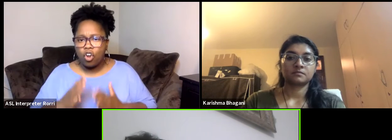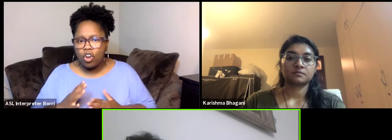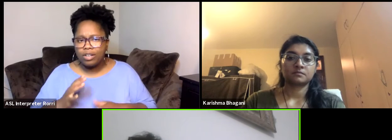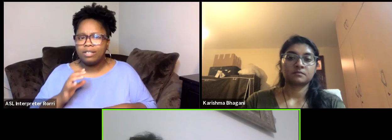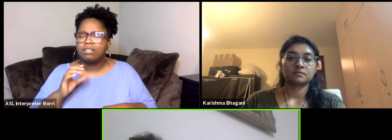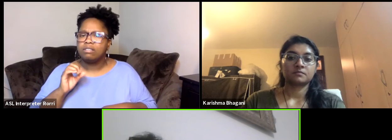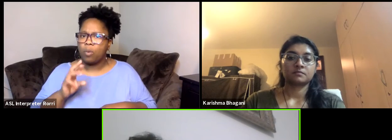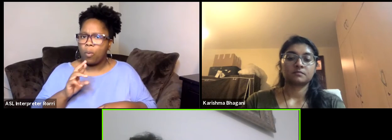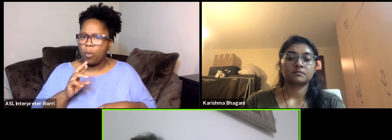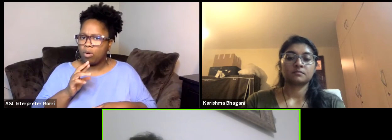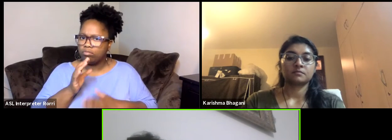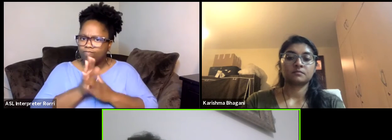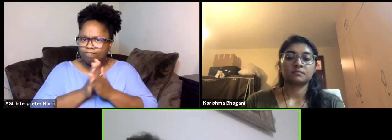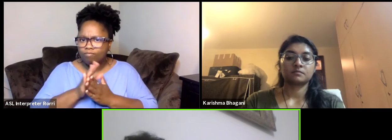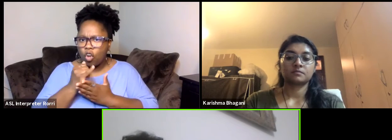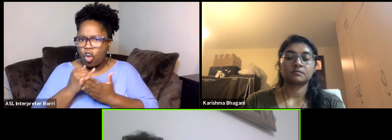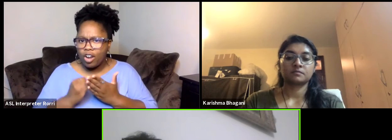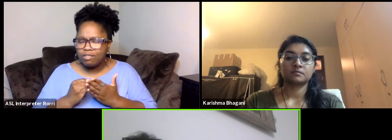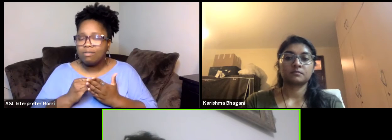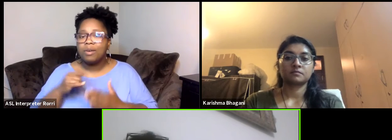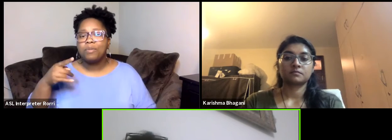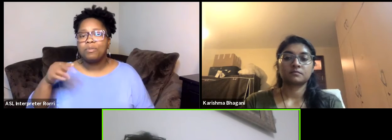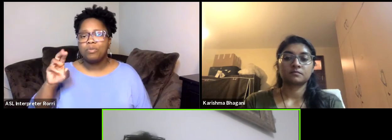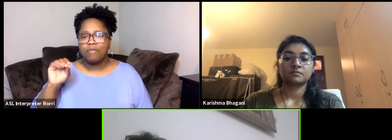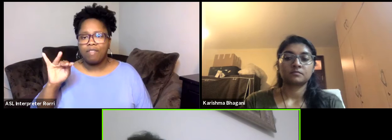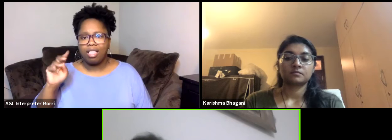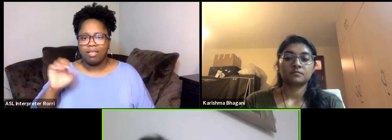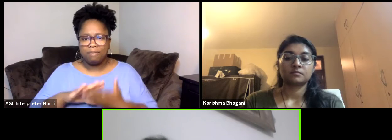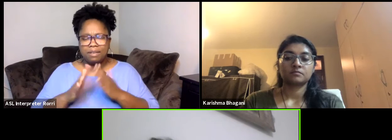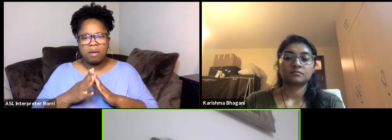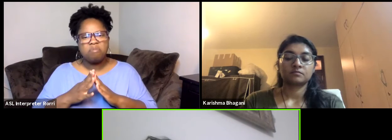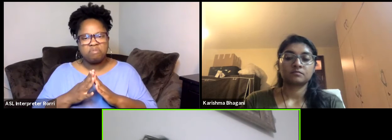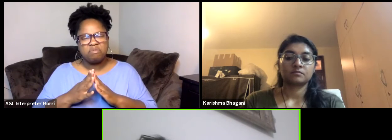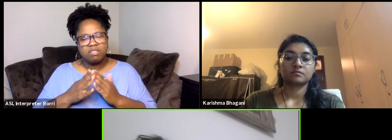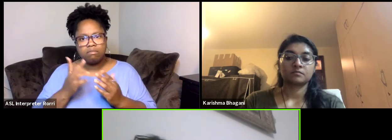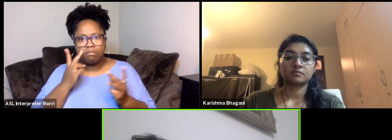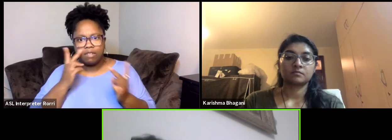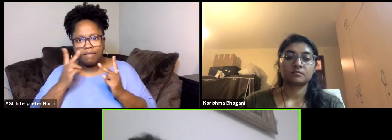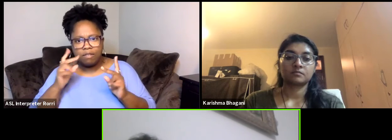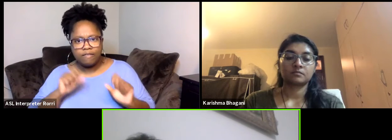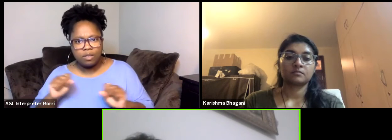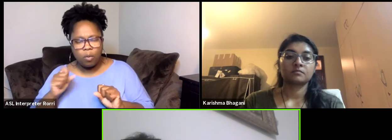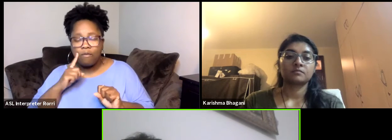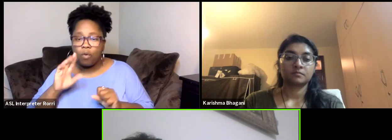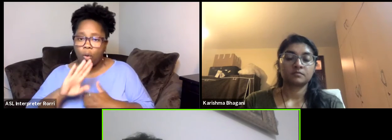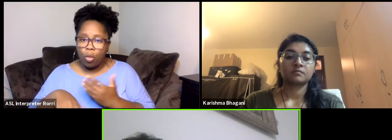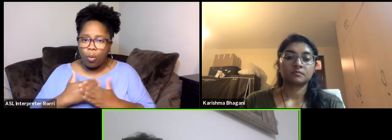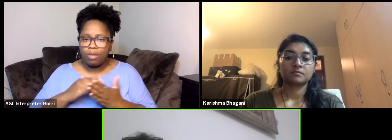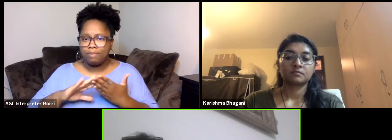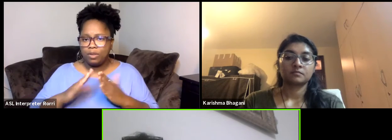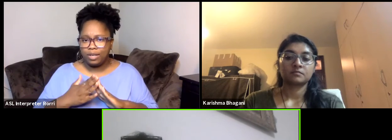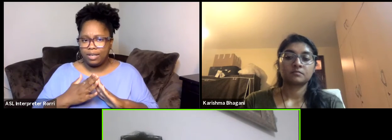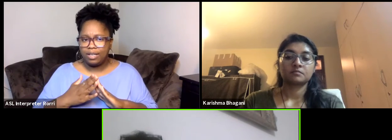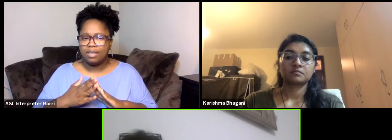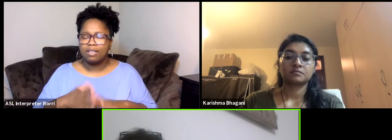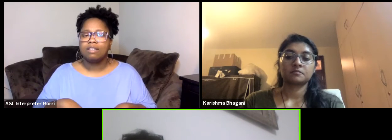you have a profile you become visible to the whole community and to these investors. Beside the CCI Boosts so you can register,